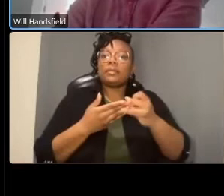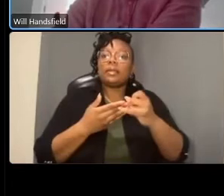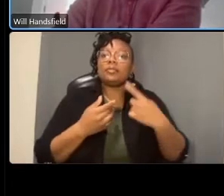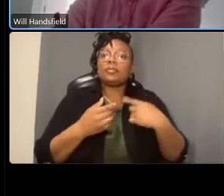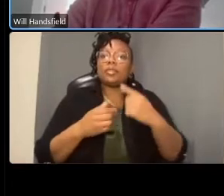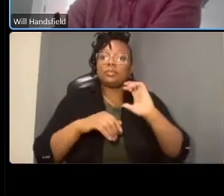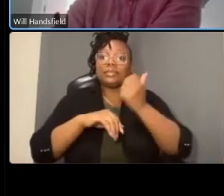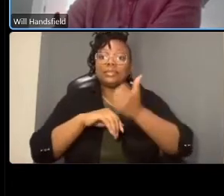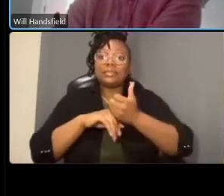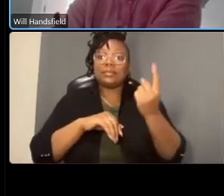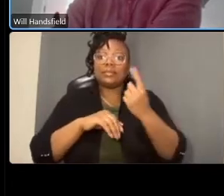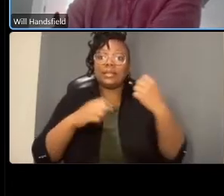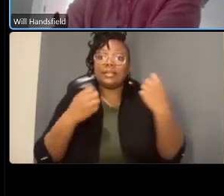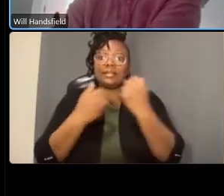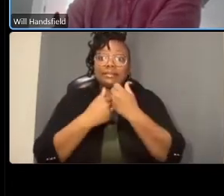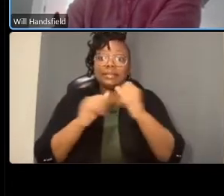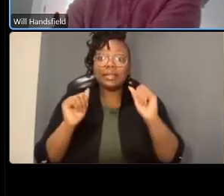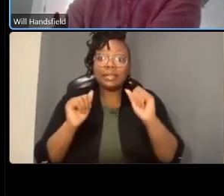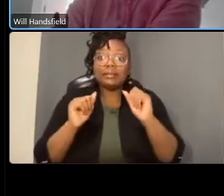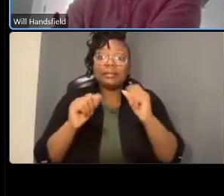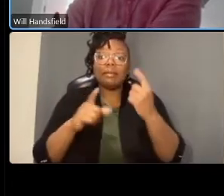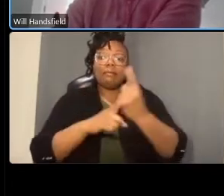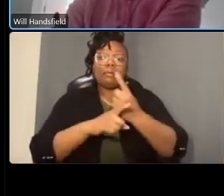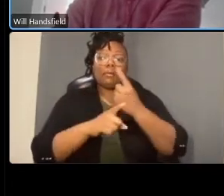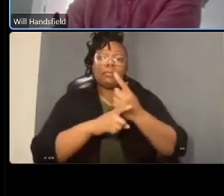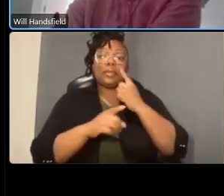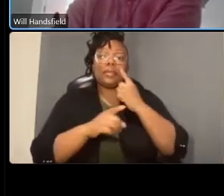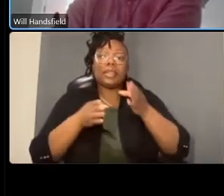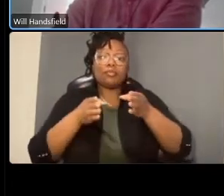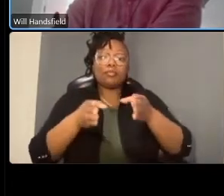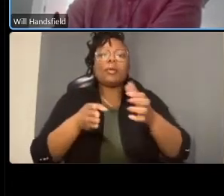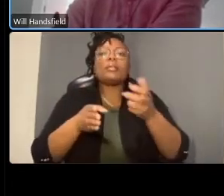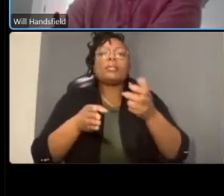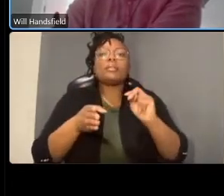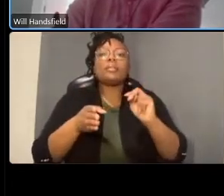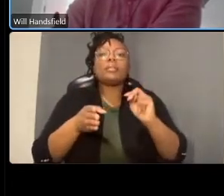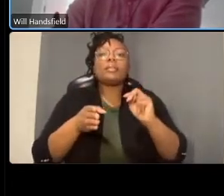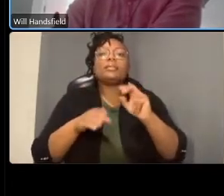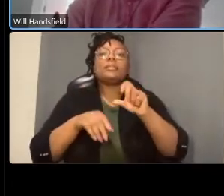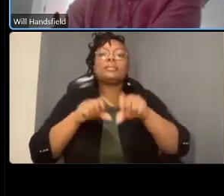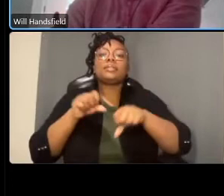and appropriate in the roadway cyclists and scooter riders choose to use that facility